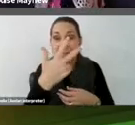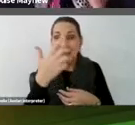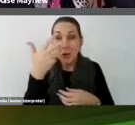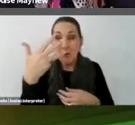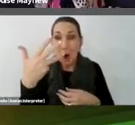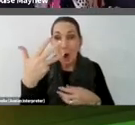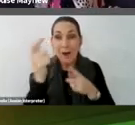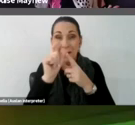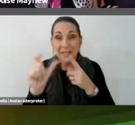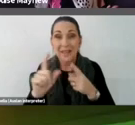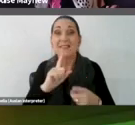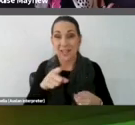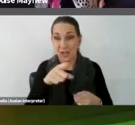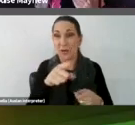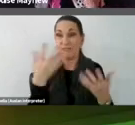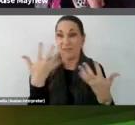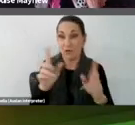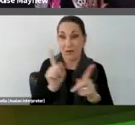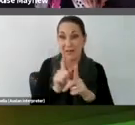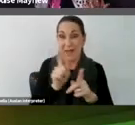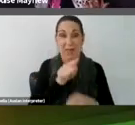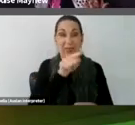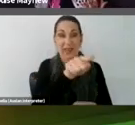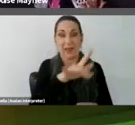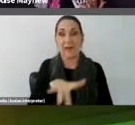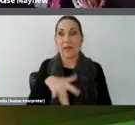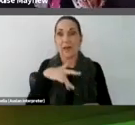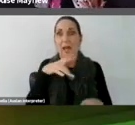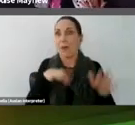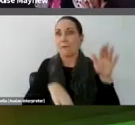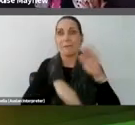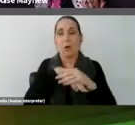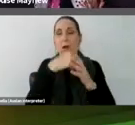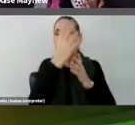you have been in an exhibition where you felt so completely relaxed or immersed that